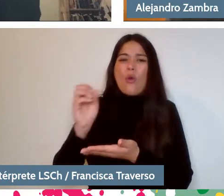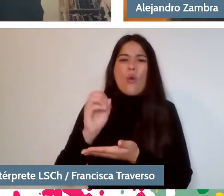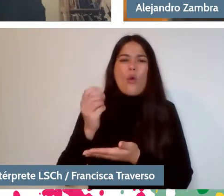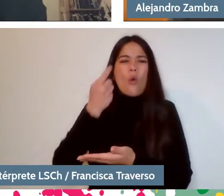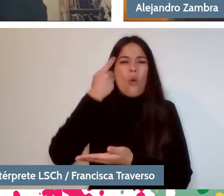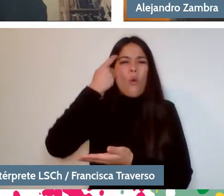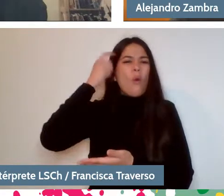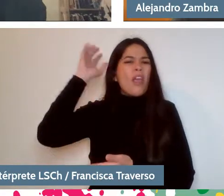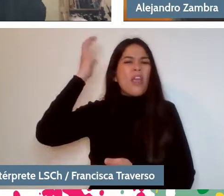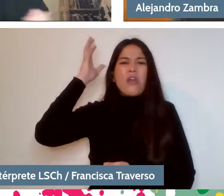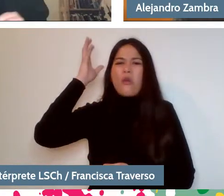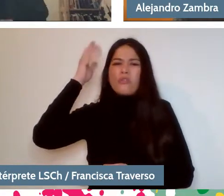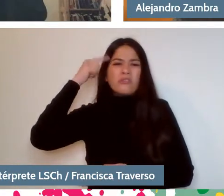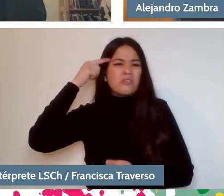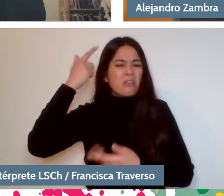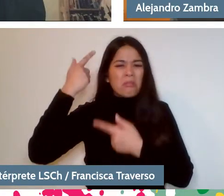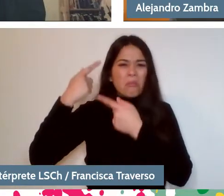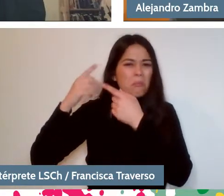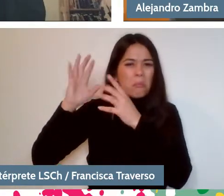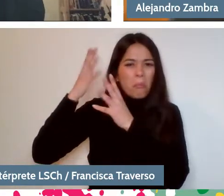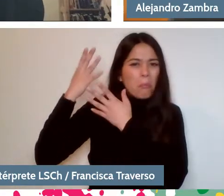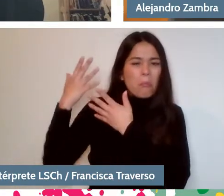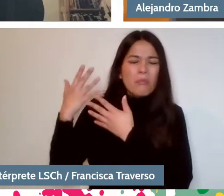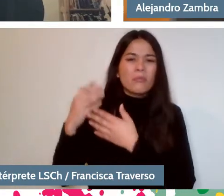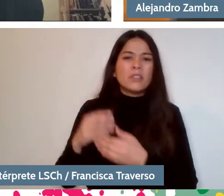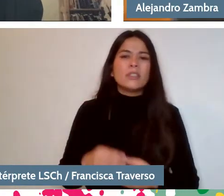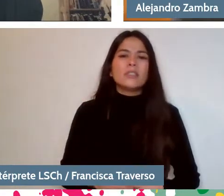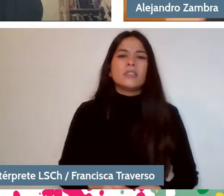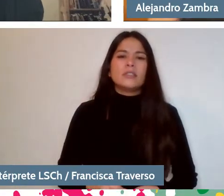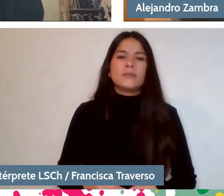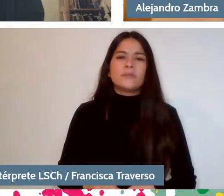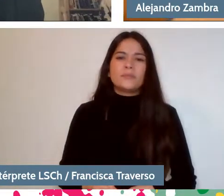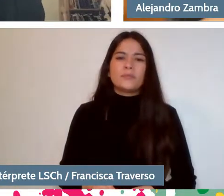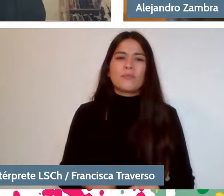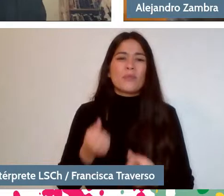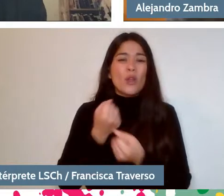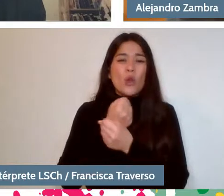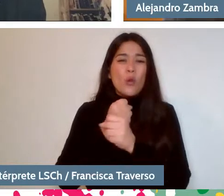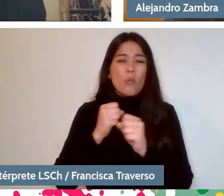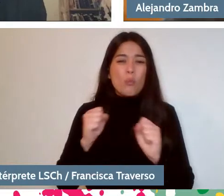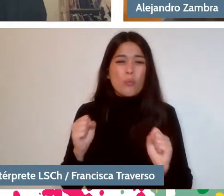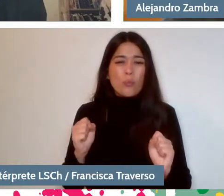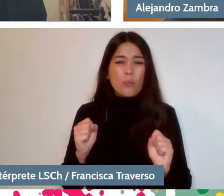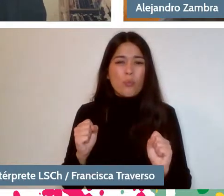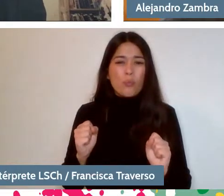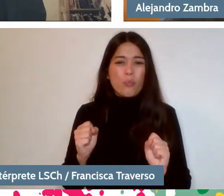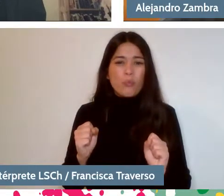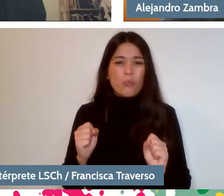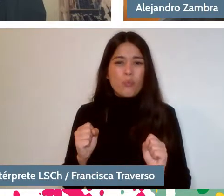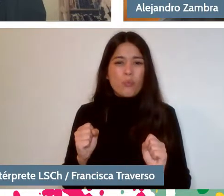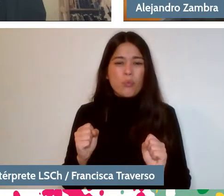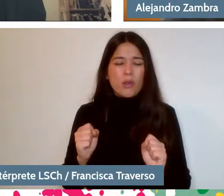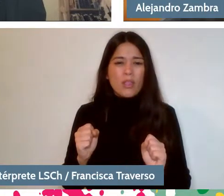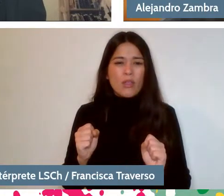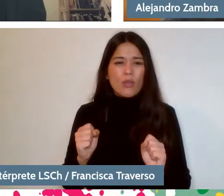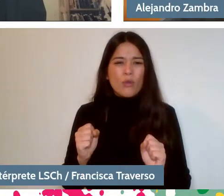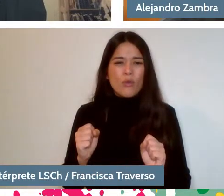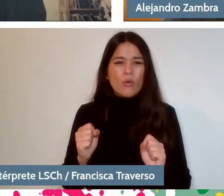and I can't help, but always remember my maternal grandmother